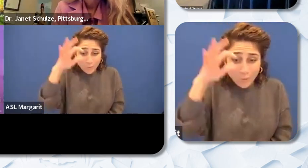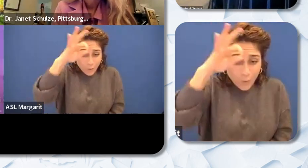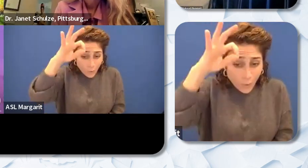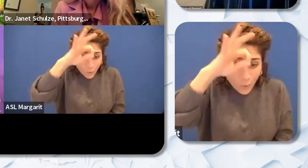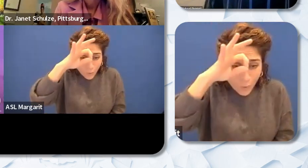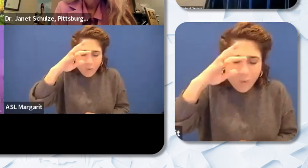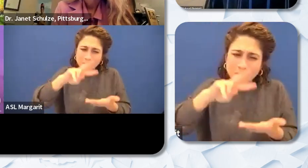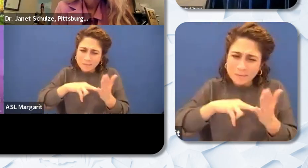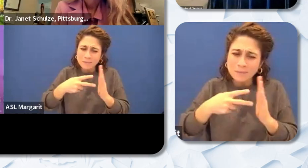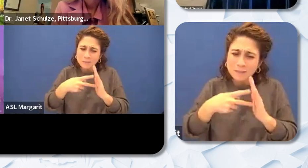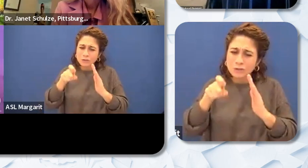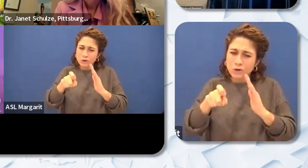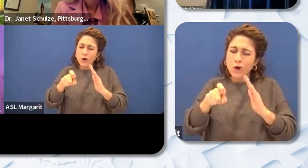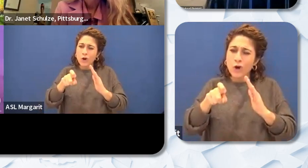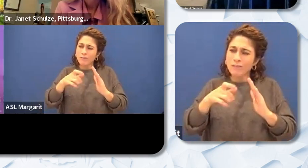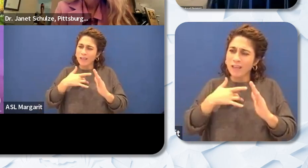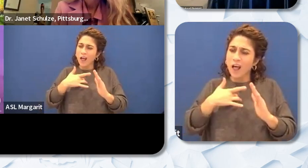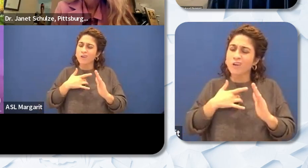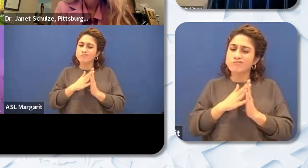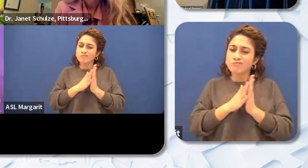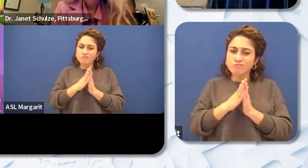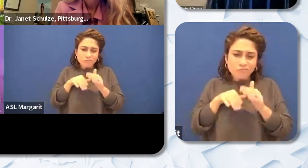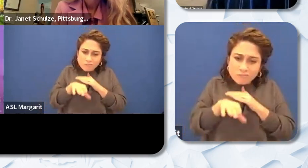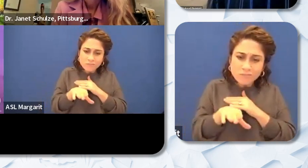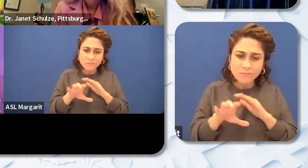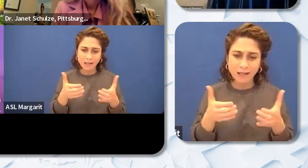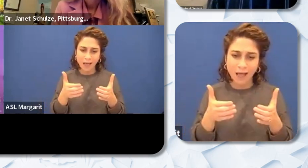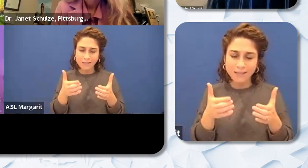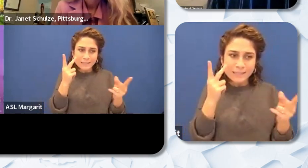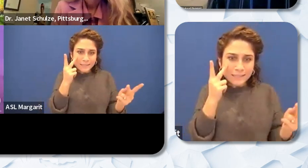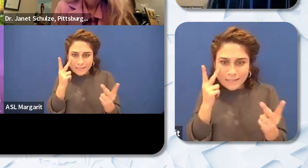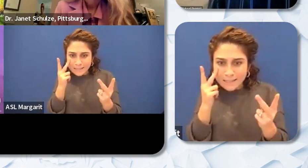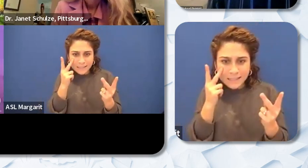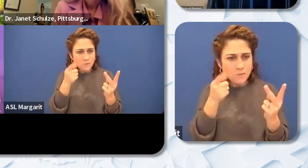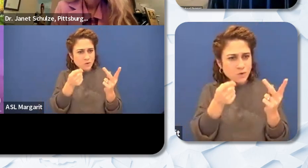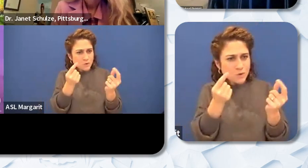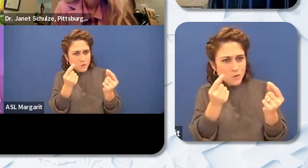classrooms and just be you know just happen to see what they're doing for 20-30 minutes or so. Ask